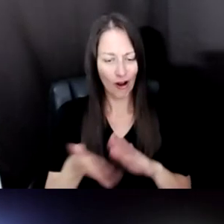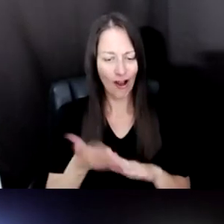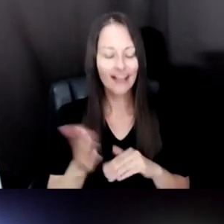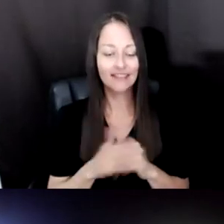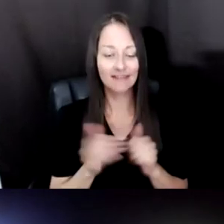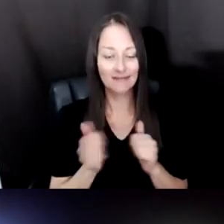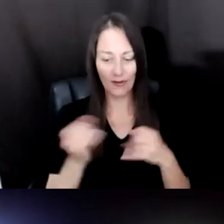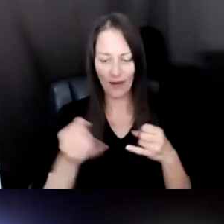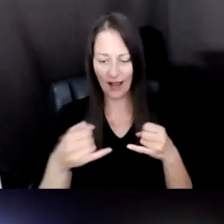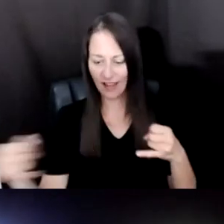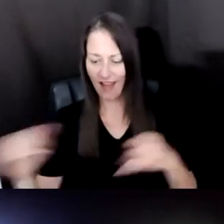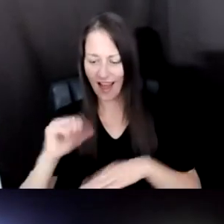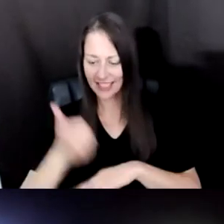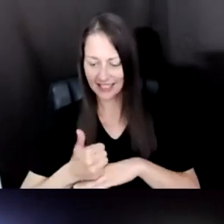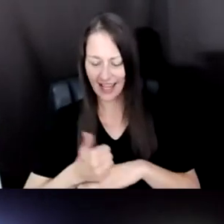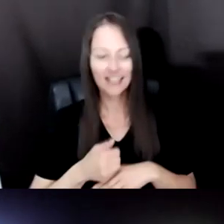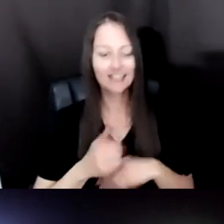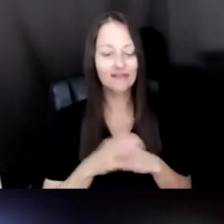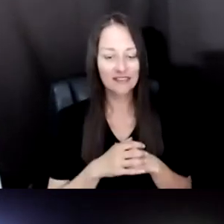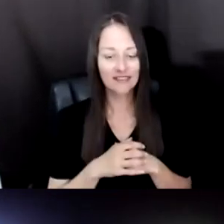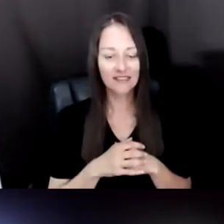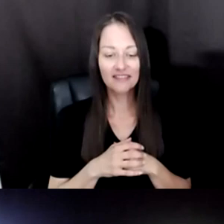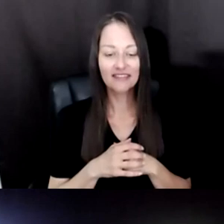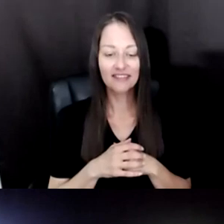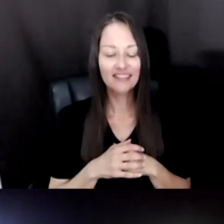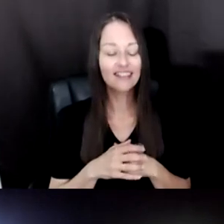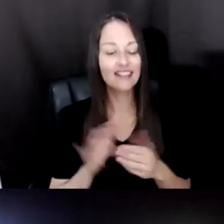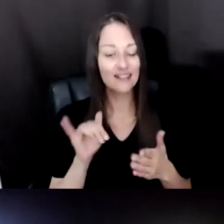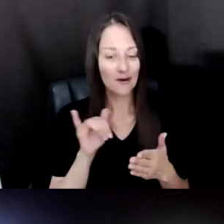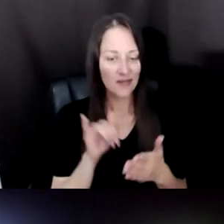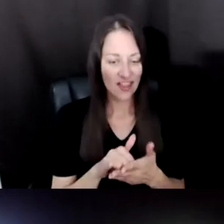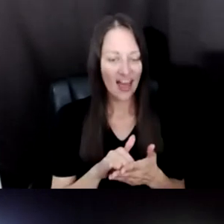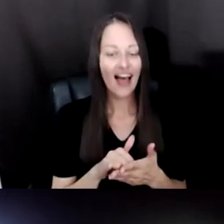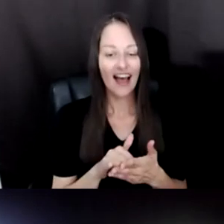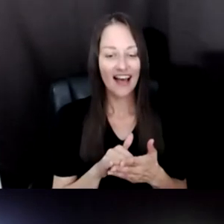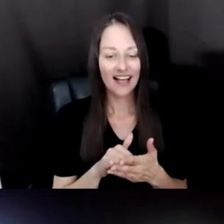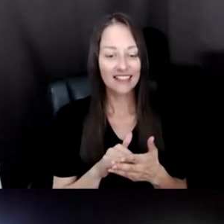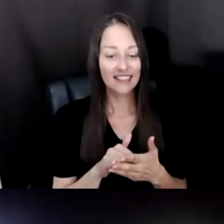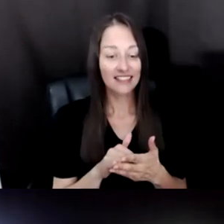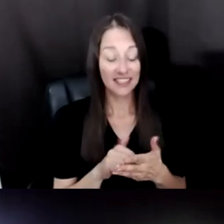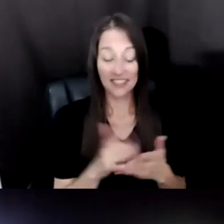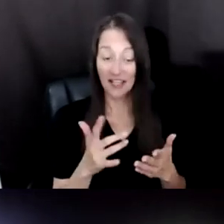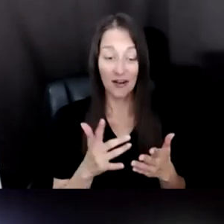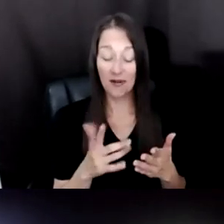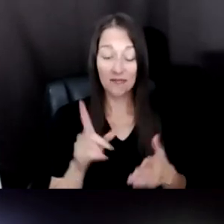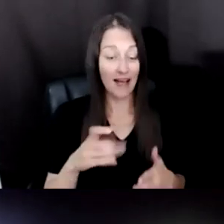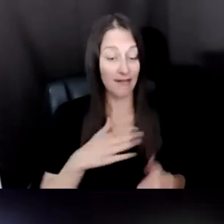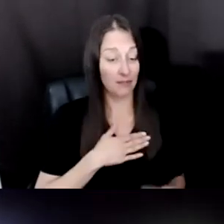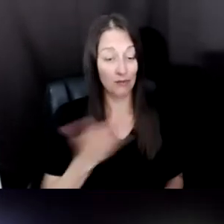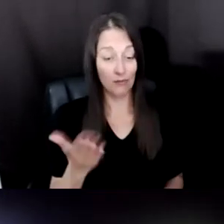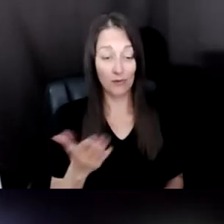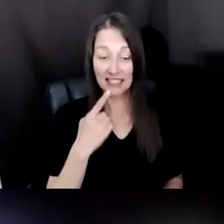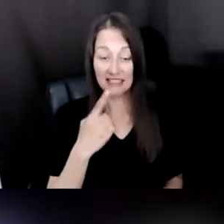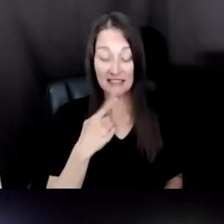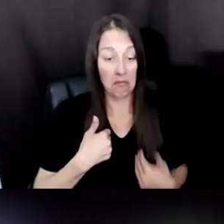THE KIND OF, YOU KNOW, GOING OUT ON A, YOU KNOW, OPENLY SAYING I DON'T KNOW, LET'S FIGURE IT OUT.